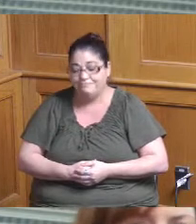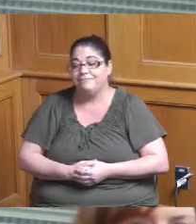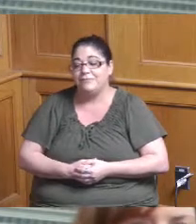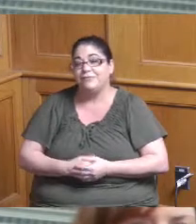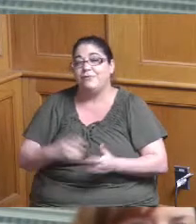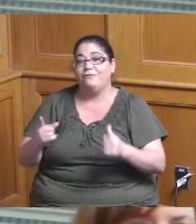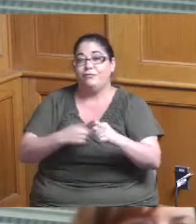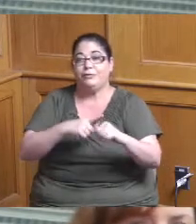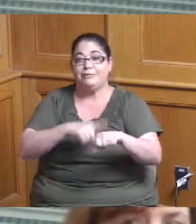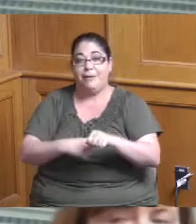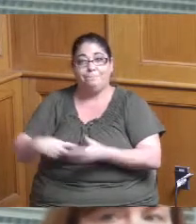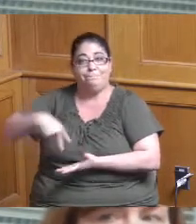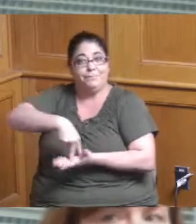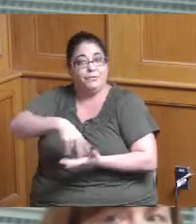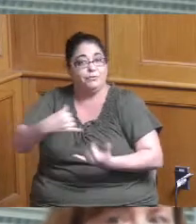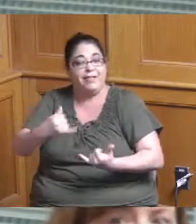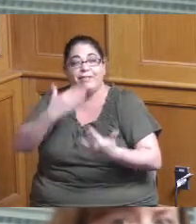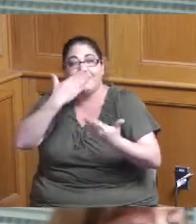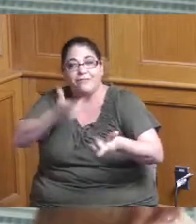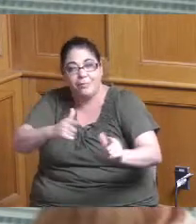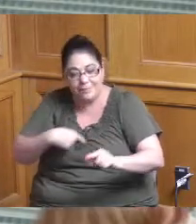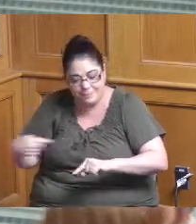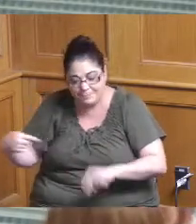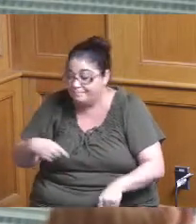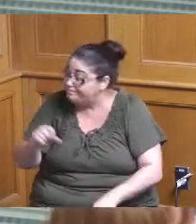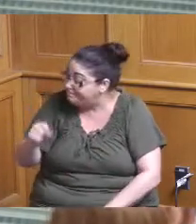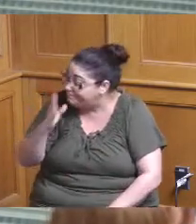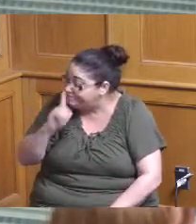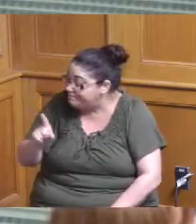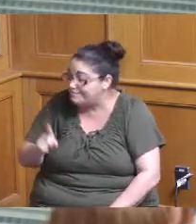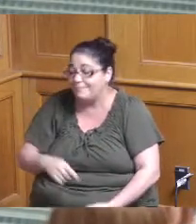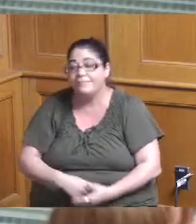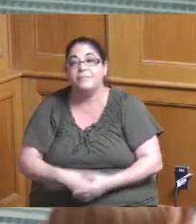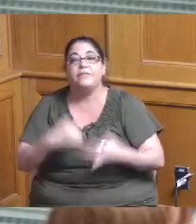time in front of you so thank you for having me I'm here today to talk about the many planning